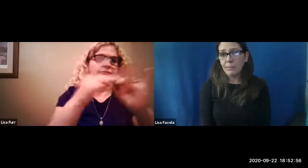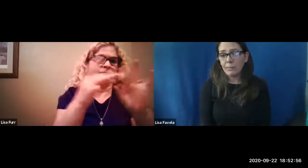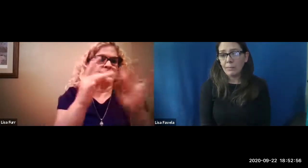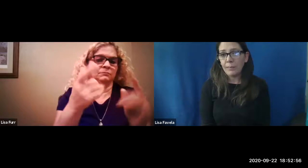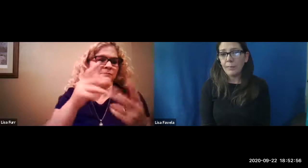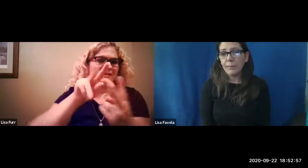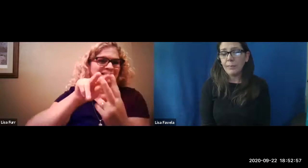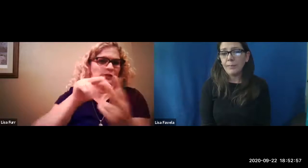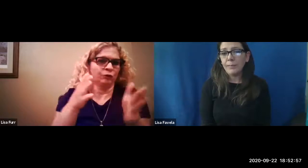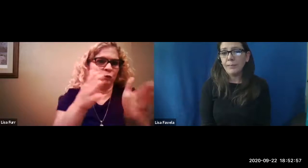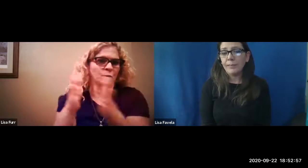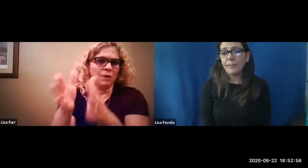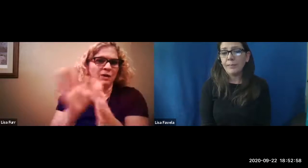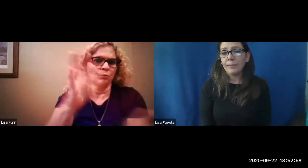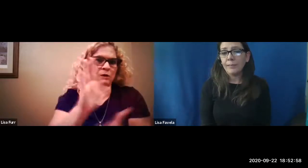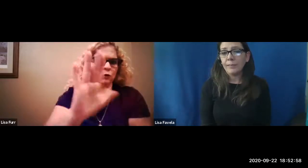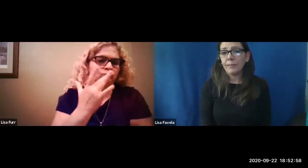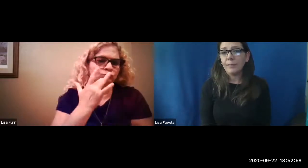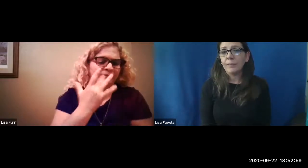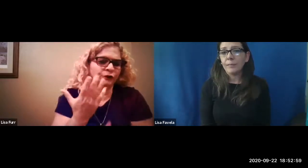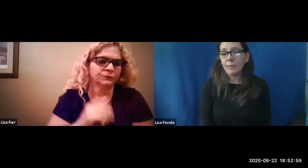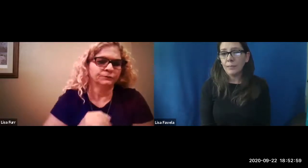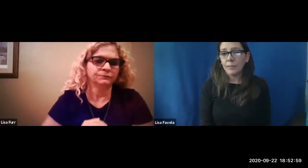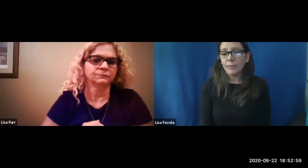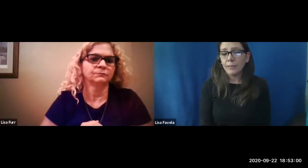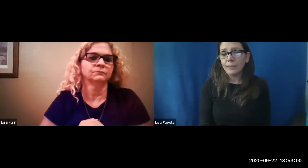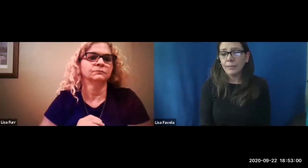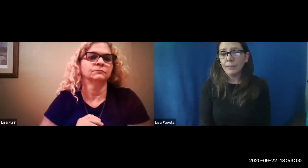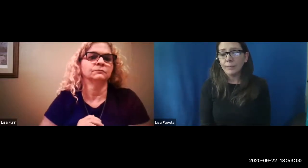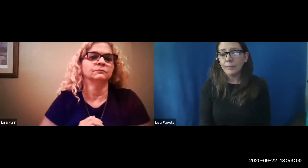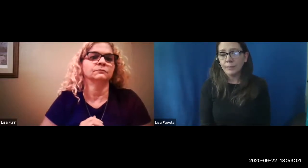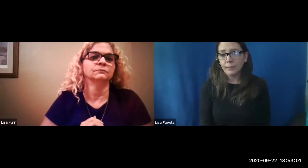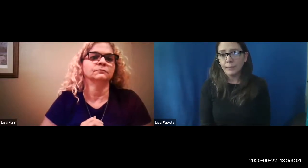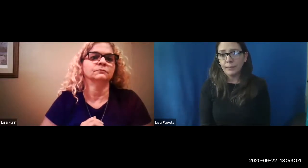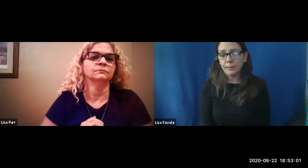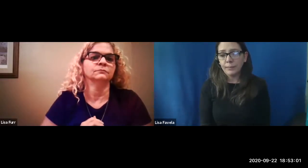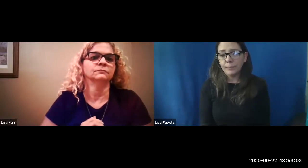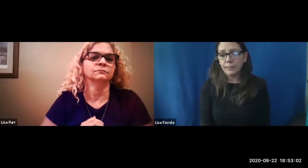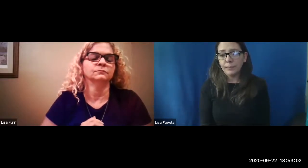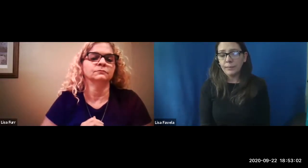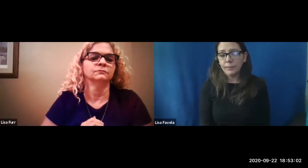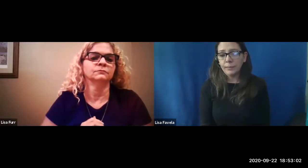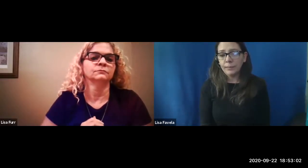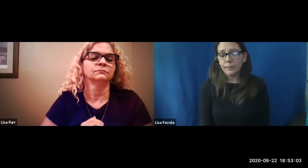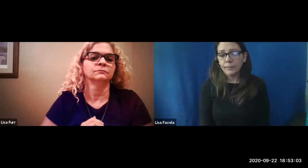or we can have you can repeat it with